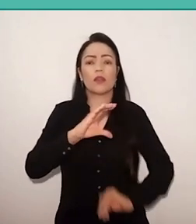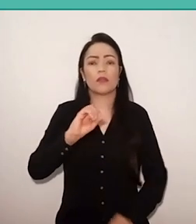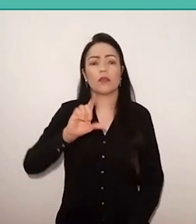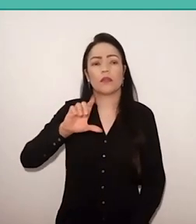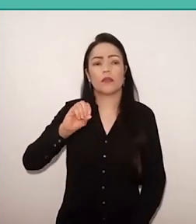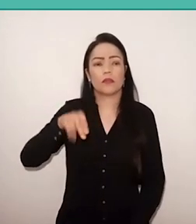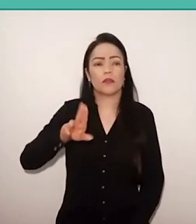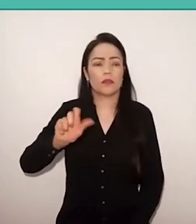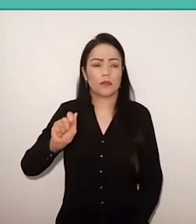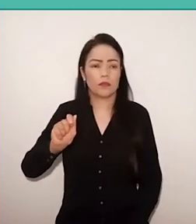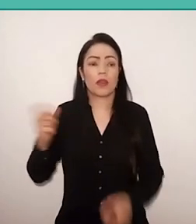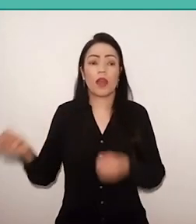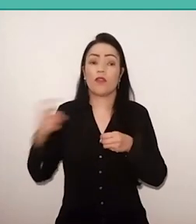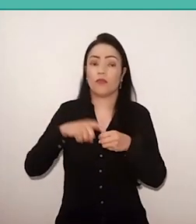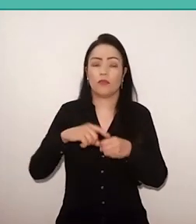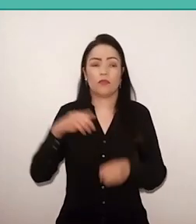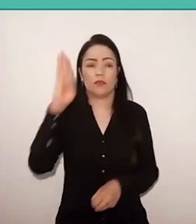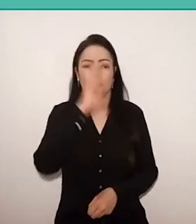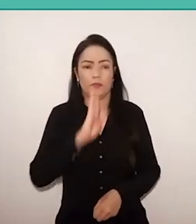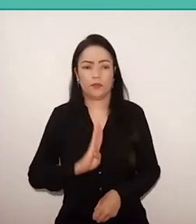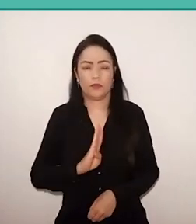When he returns to Brazil, takes over the Department of Education